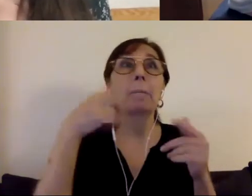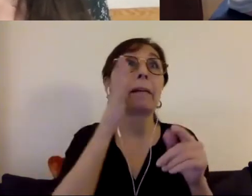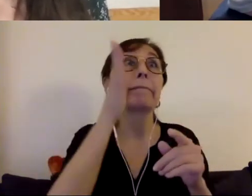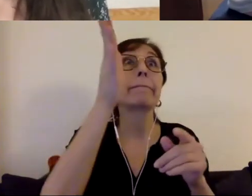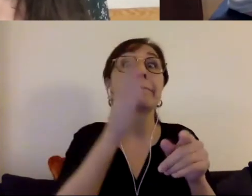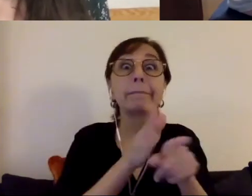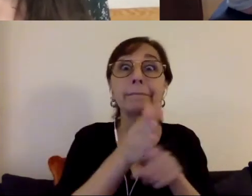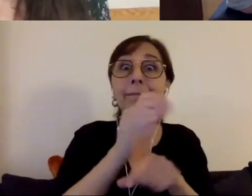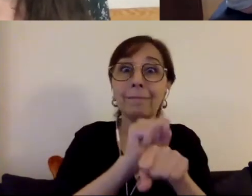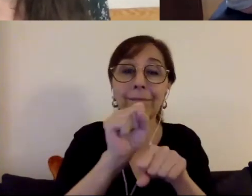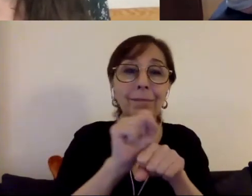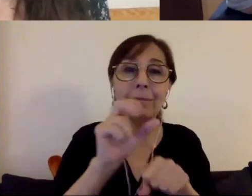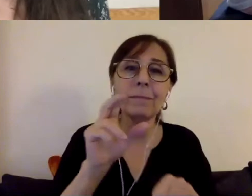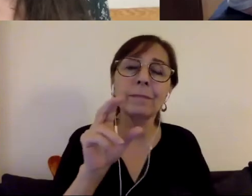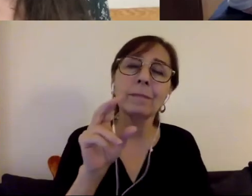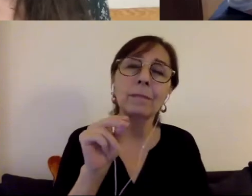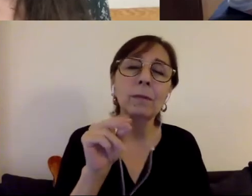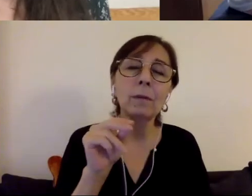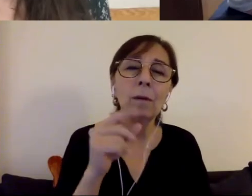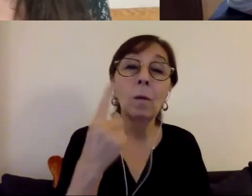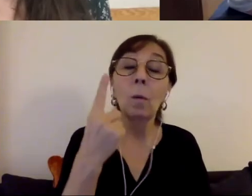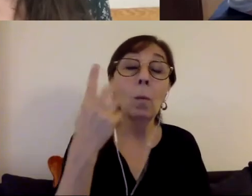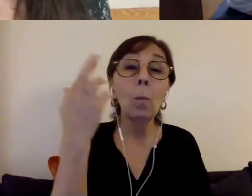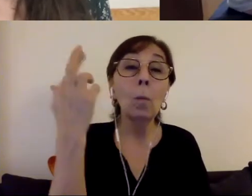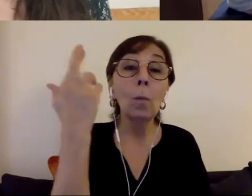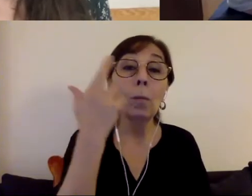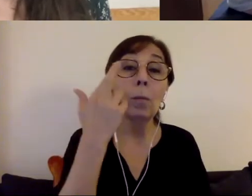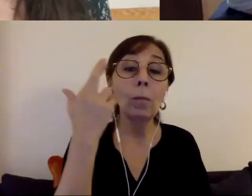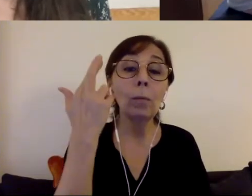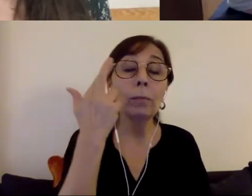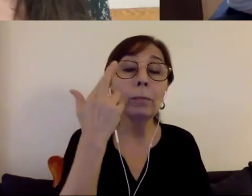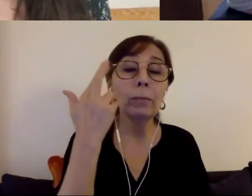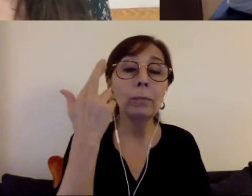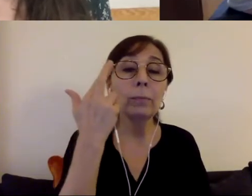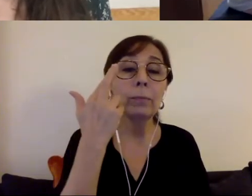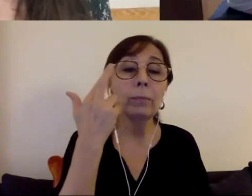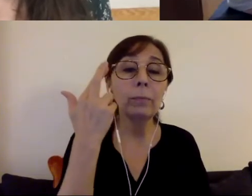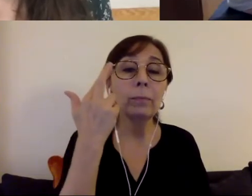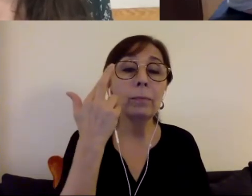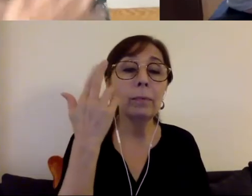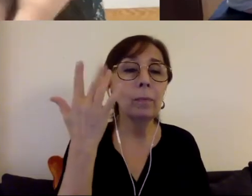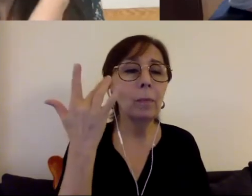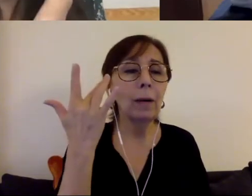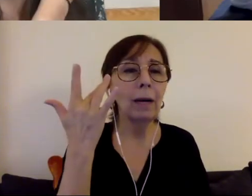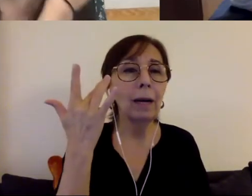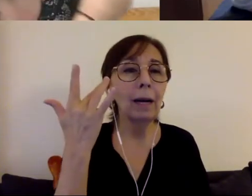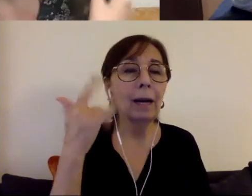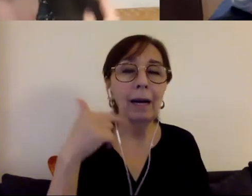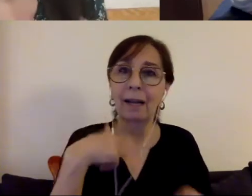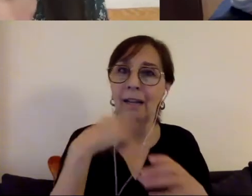would say one of the reasons why I really have immersed myself in